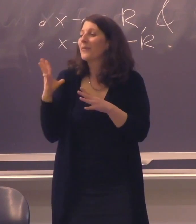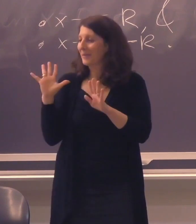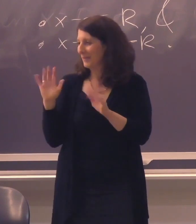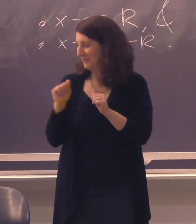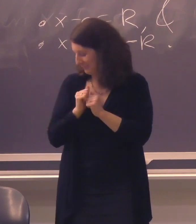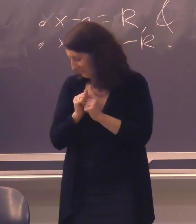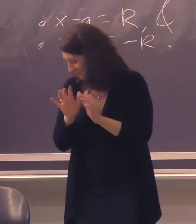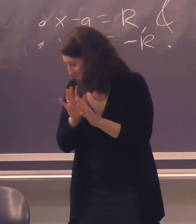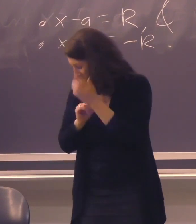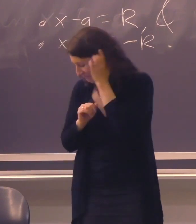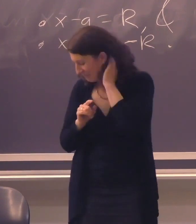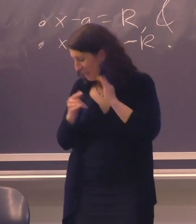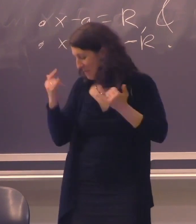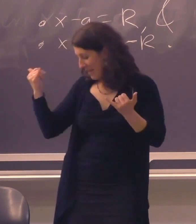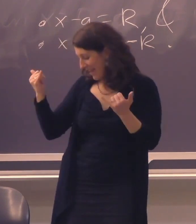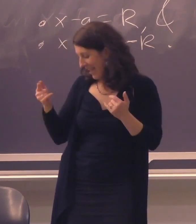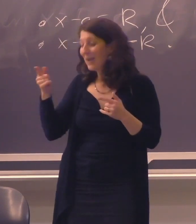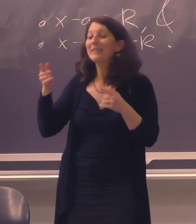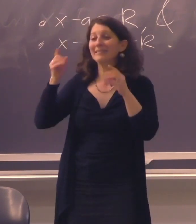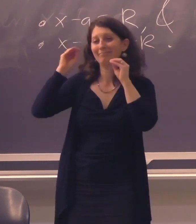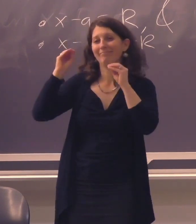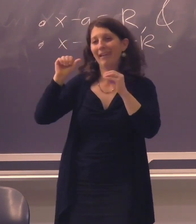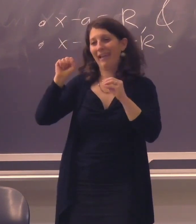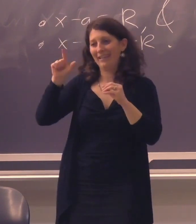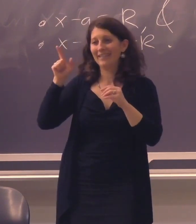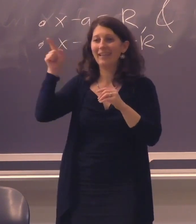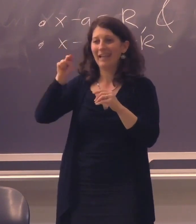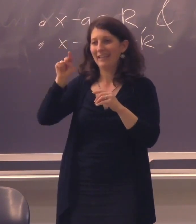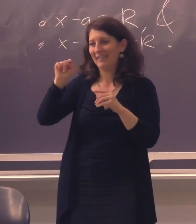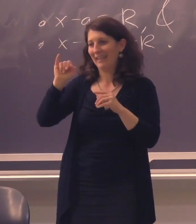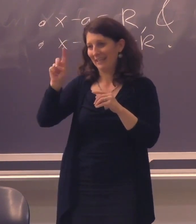not that long ago, but he taught here in the past.